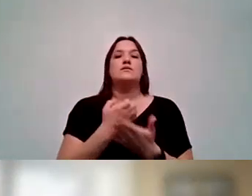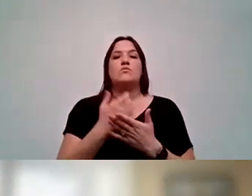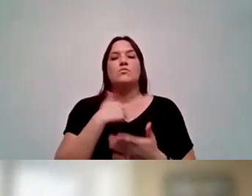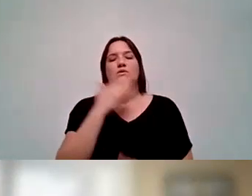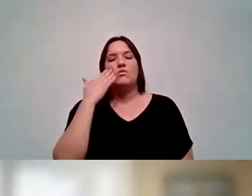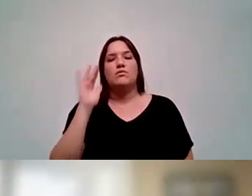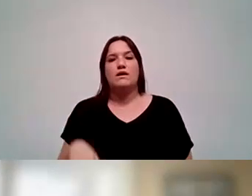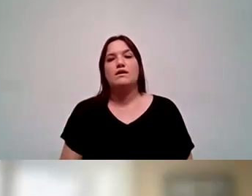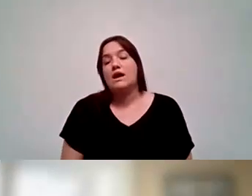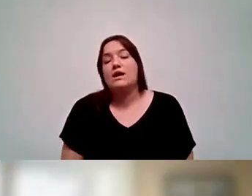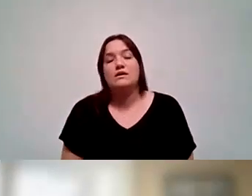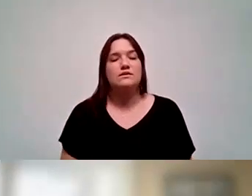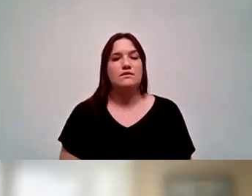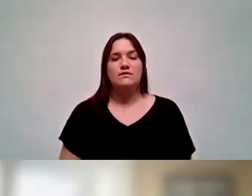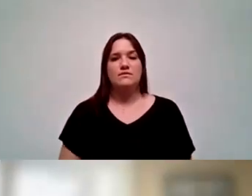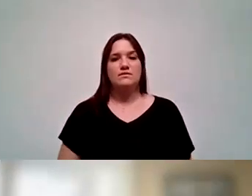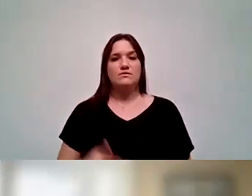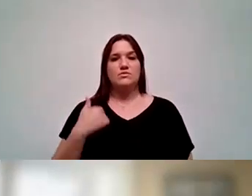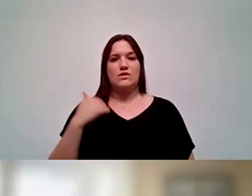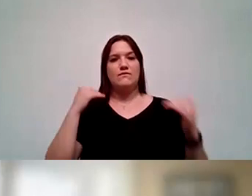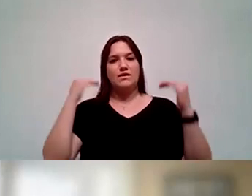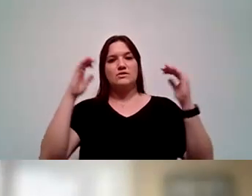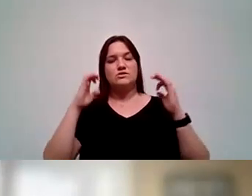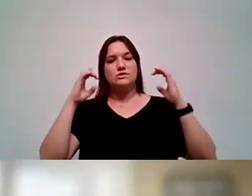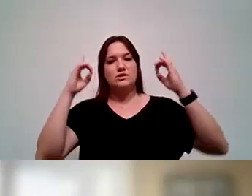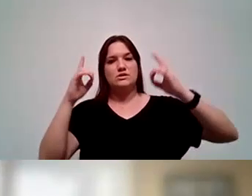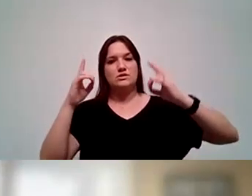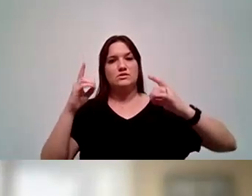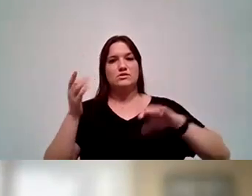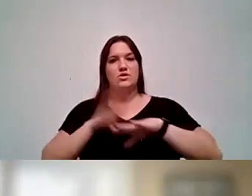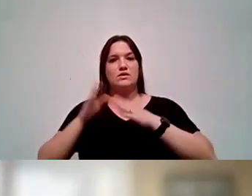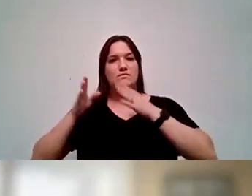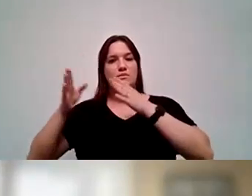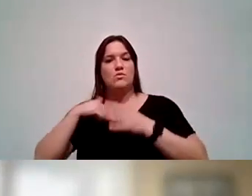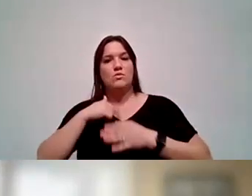I mean economics when you get a higher education, you get on that pathway. We know economically